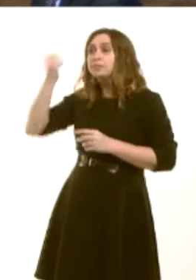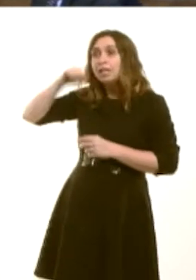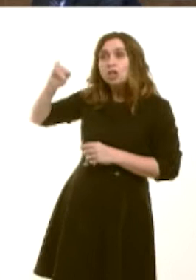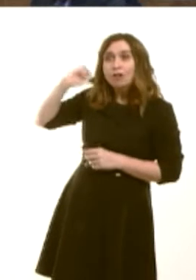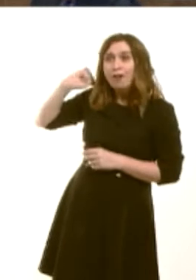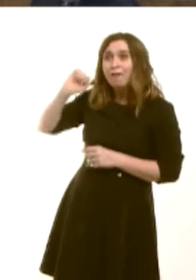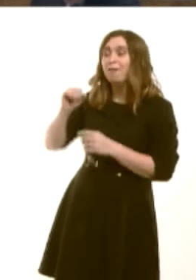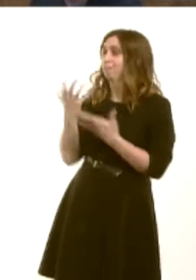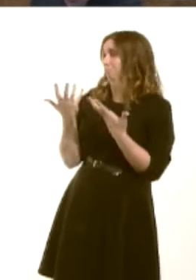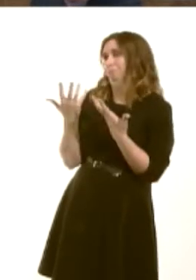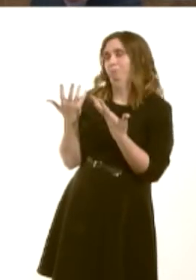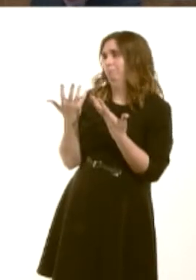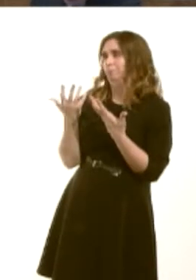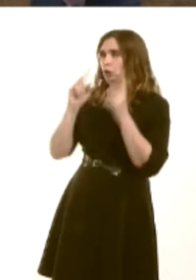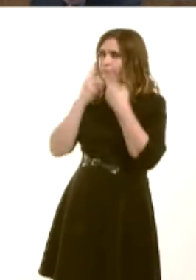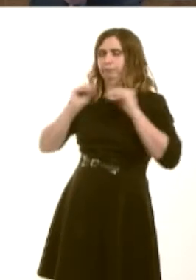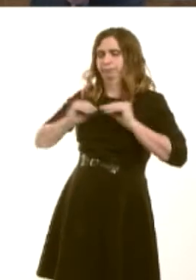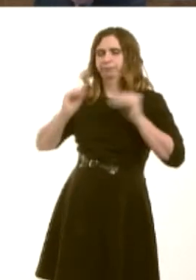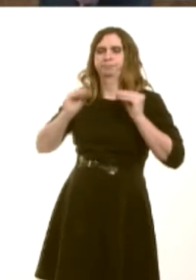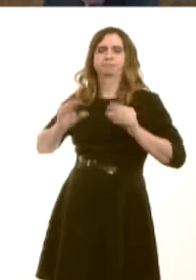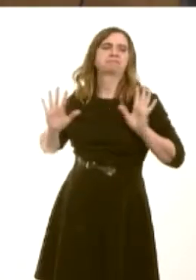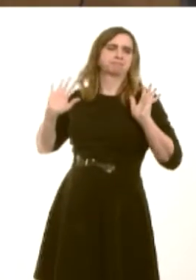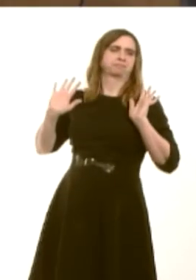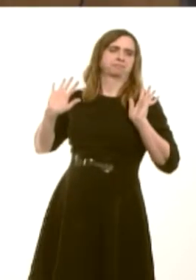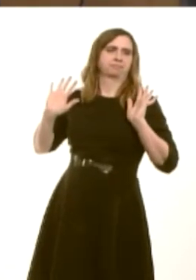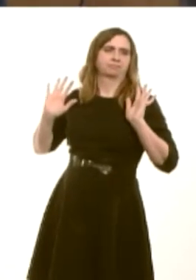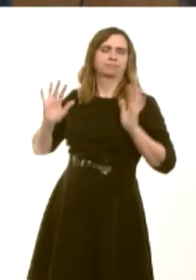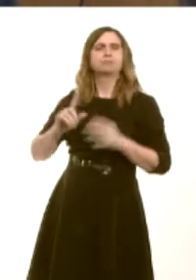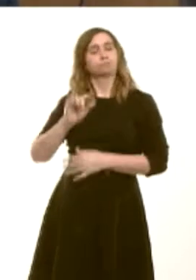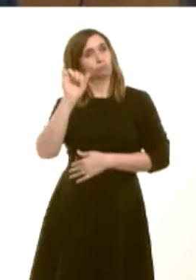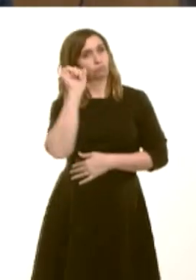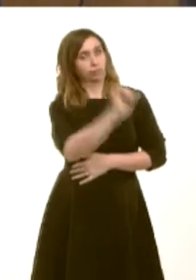as far as universities were concerned, but itís absolutely right to sayó. Iíll give